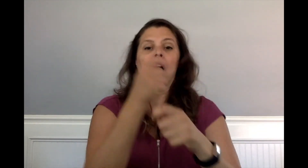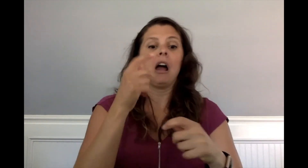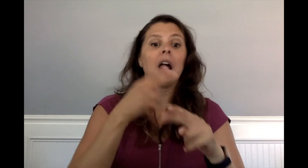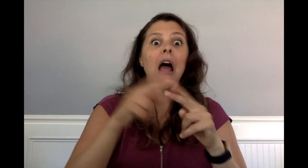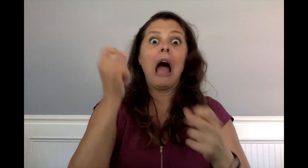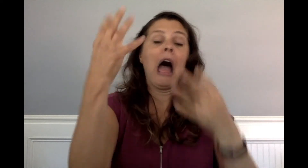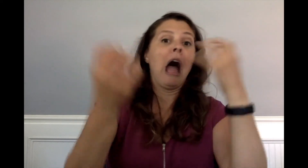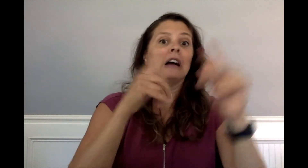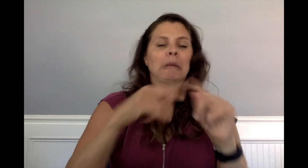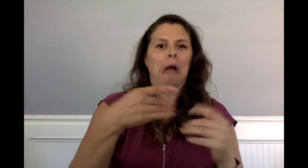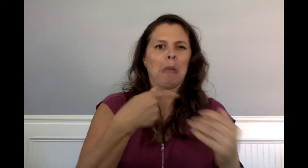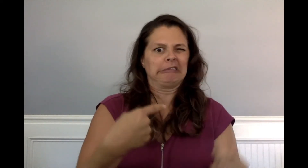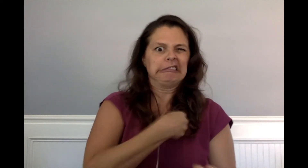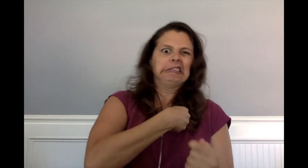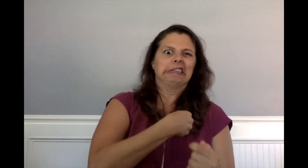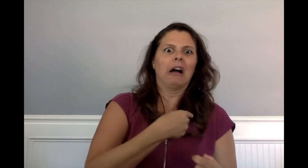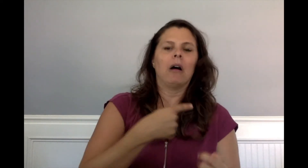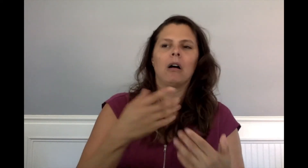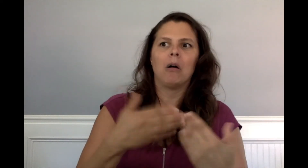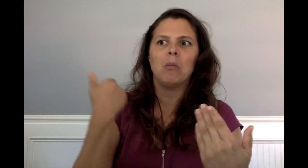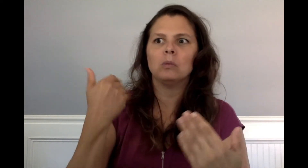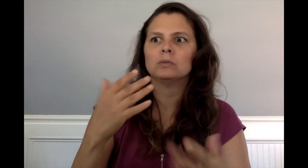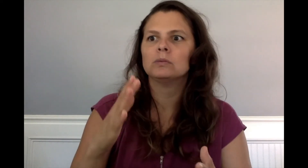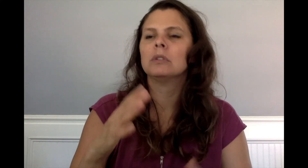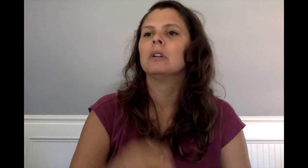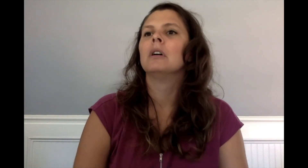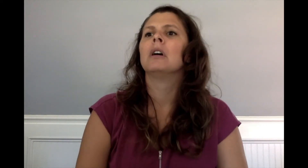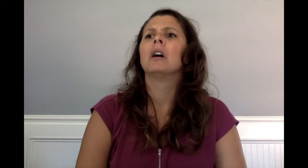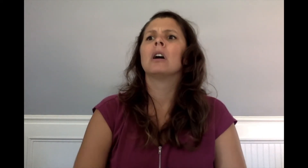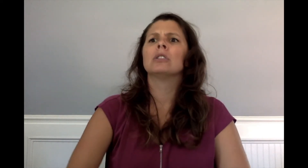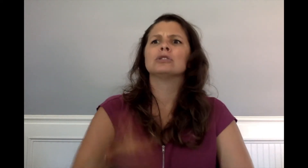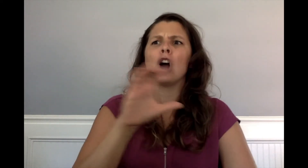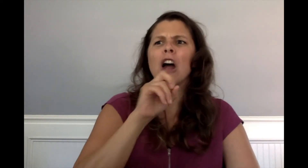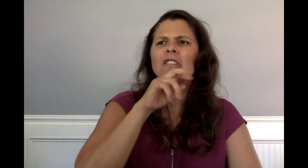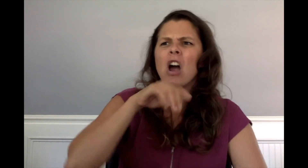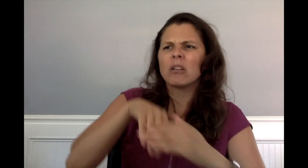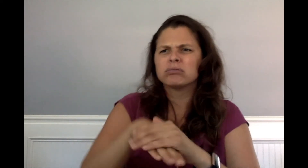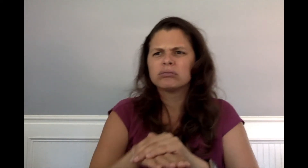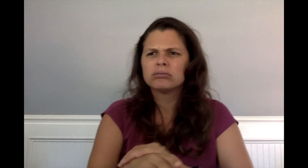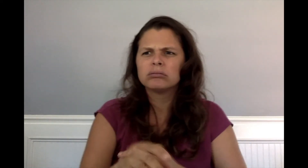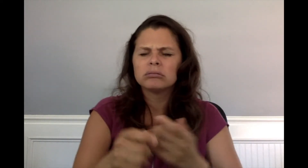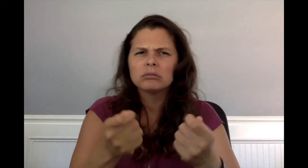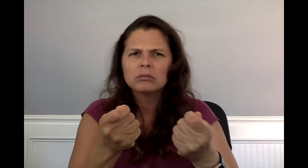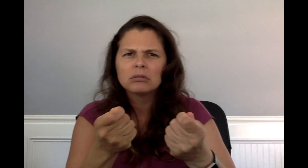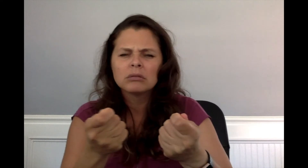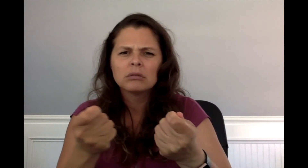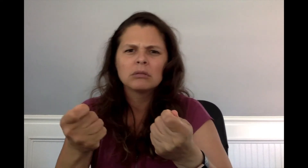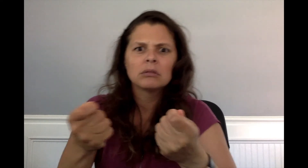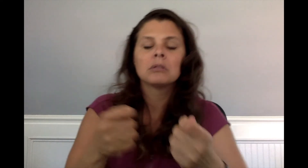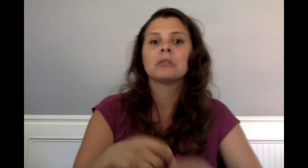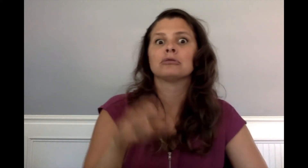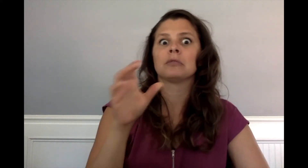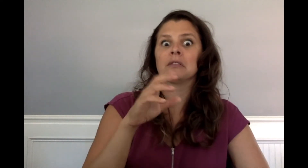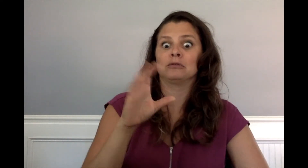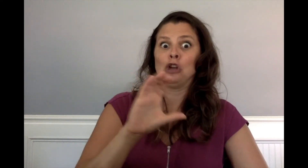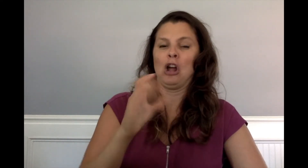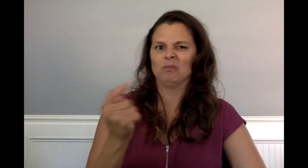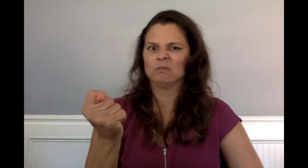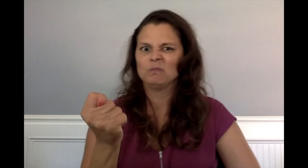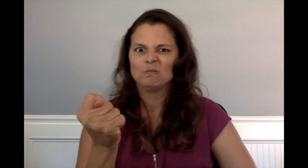Enid almost stabbed herself with the knitting needle as she signed police. Charlie and Frog edged into the shop with